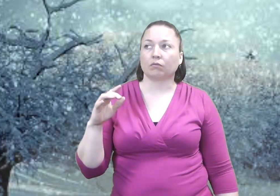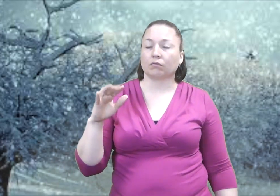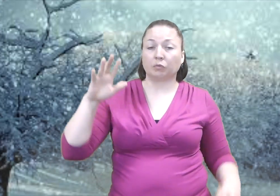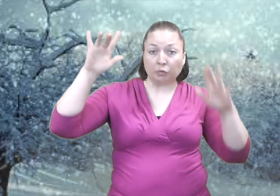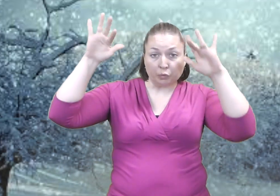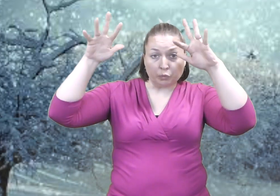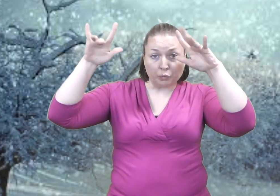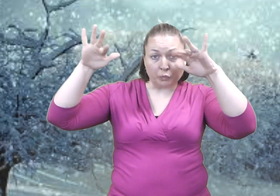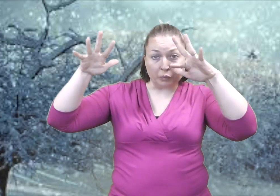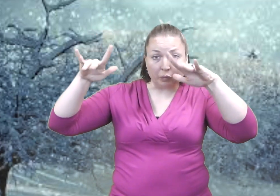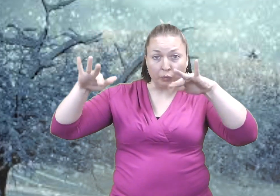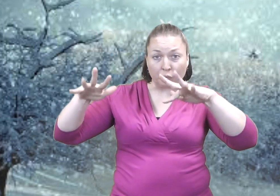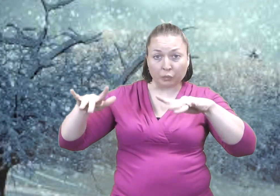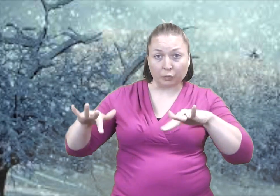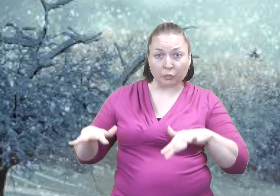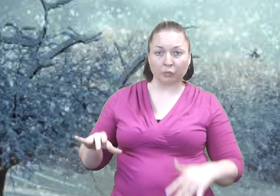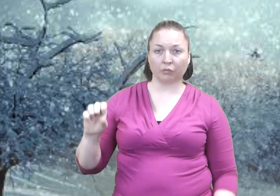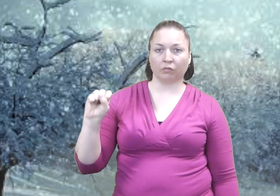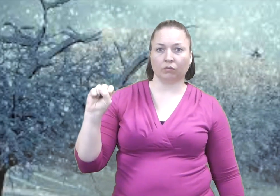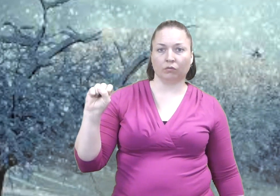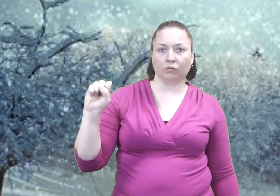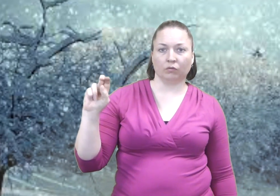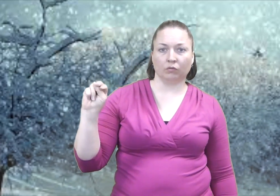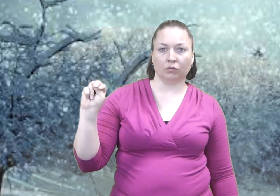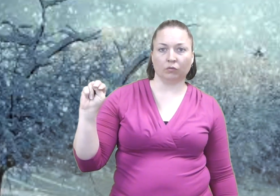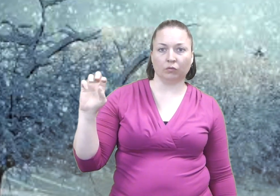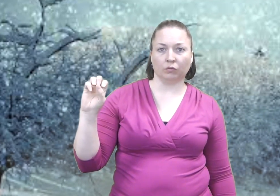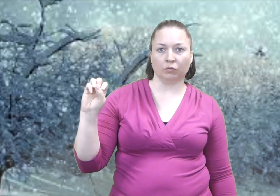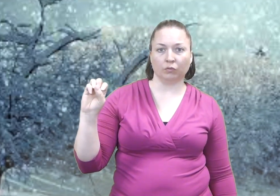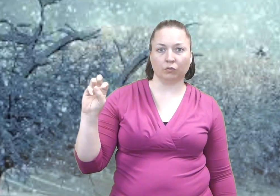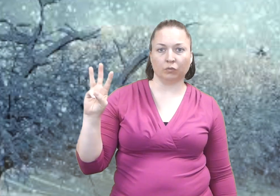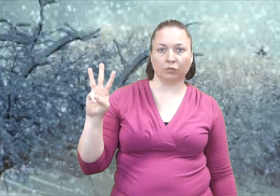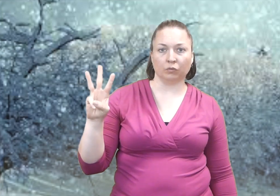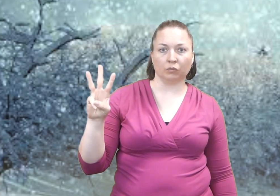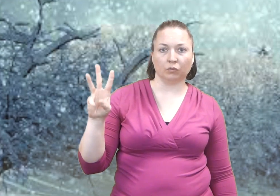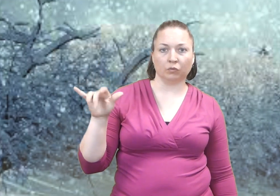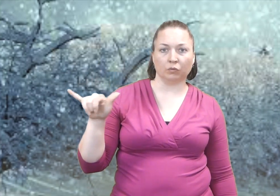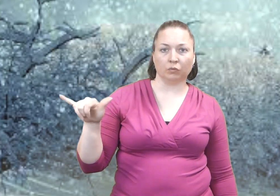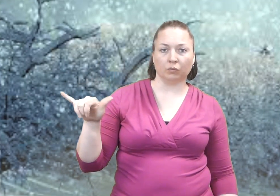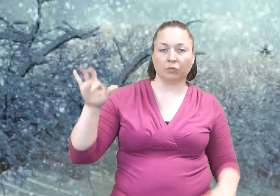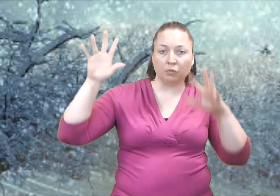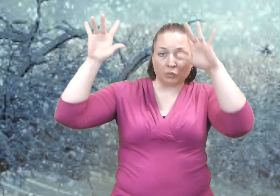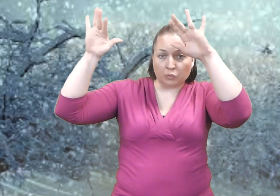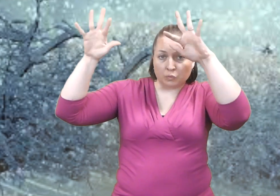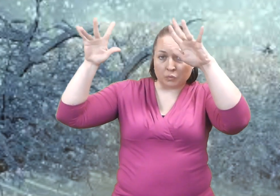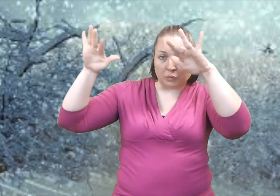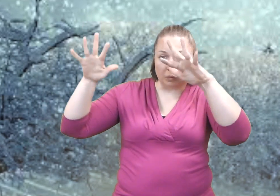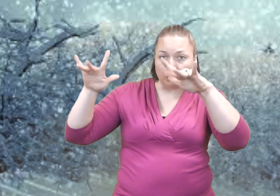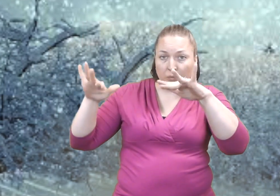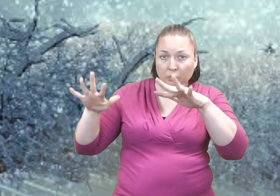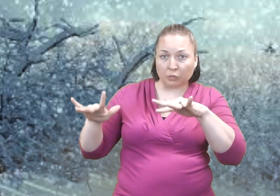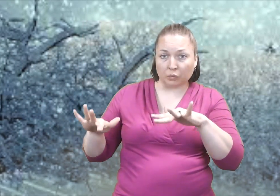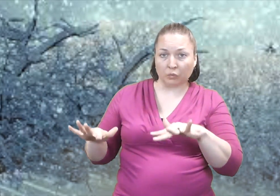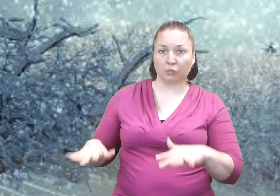It is snowy!